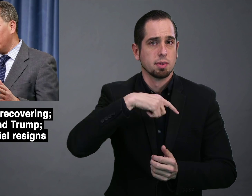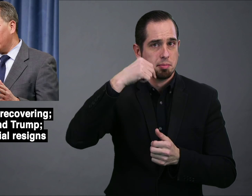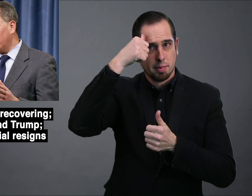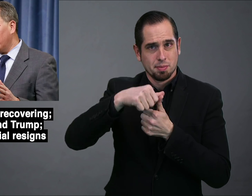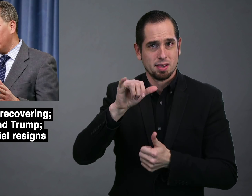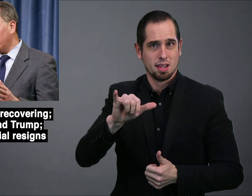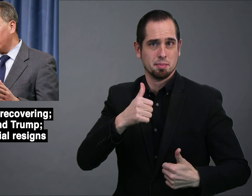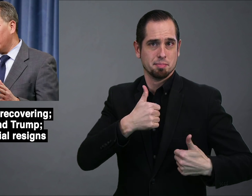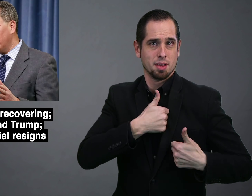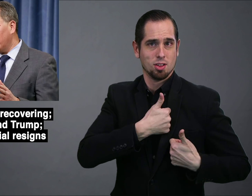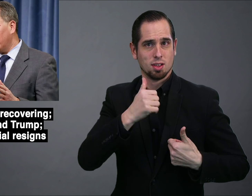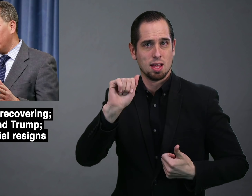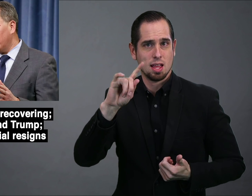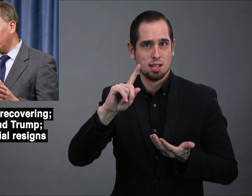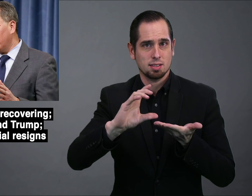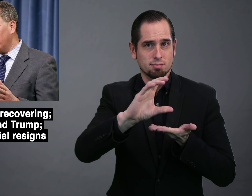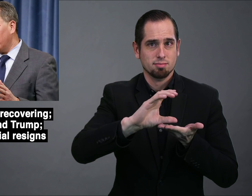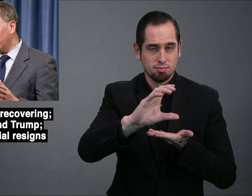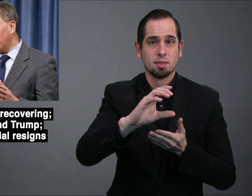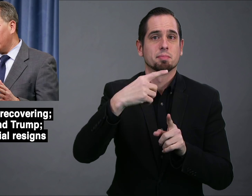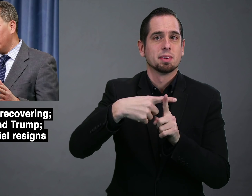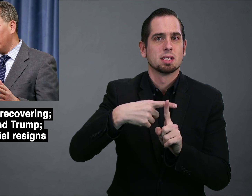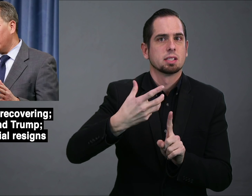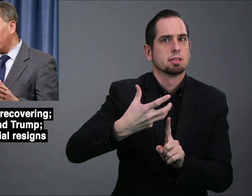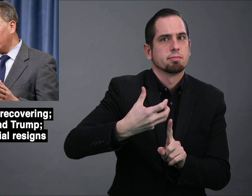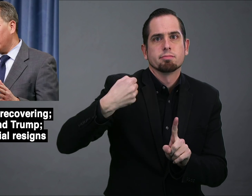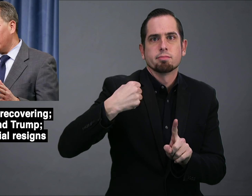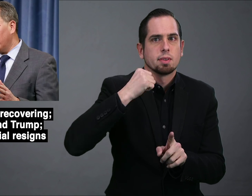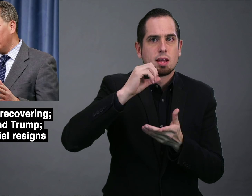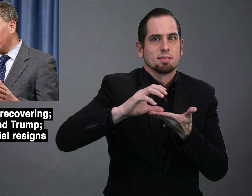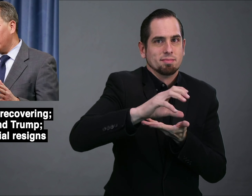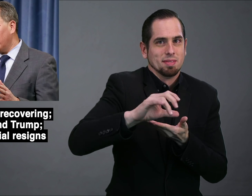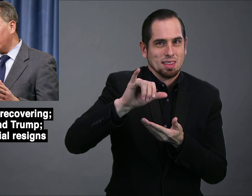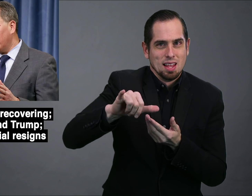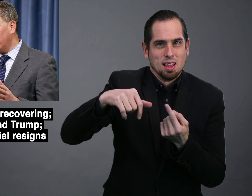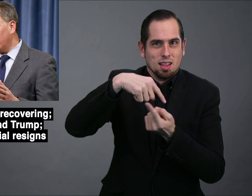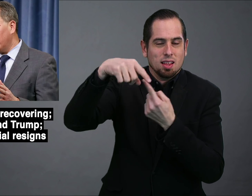We remember that the military aid - and its withholding -